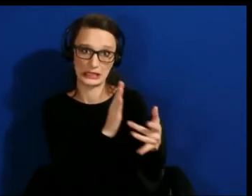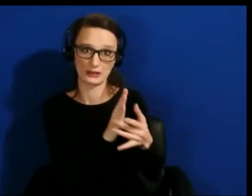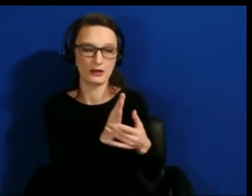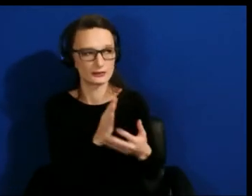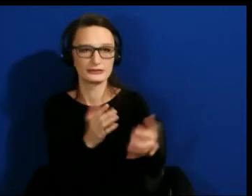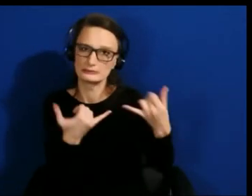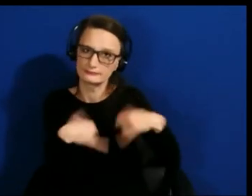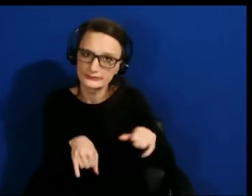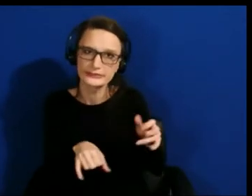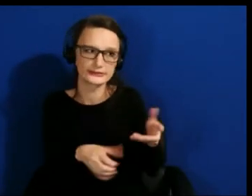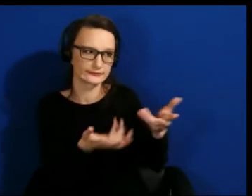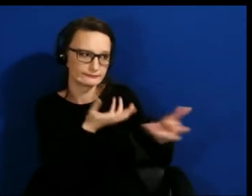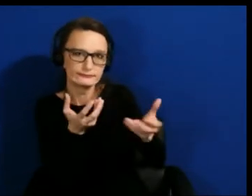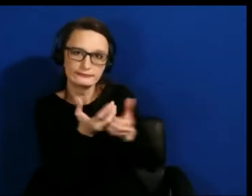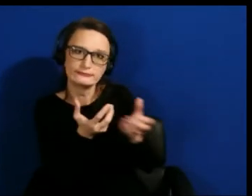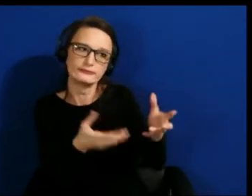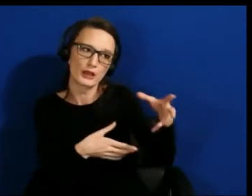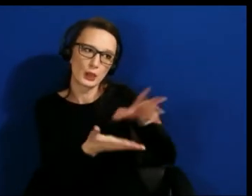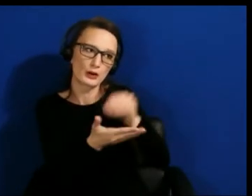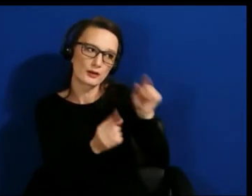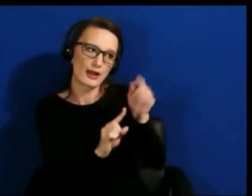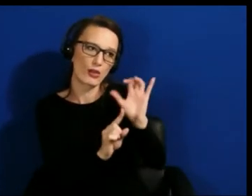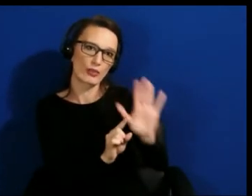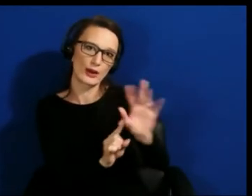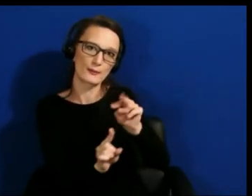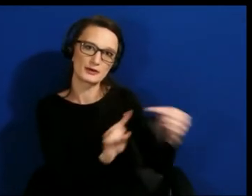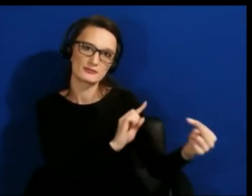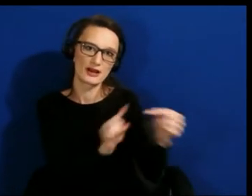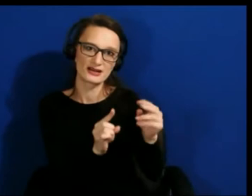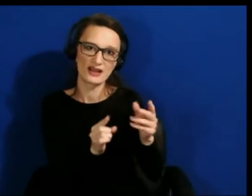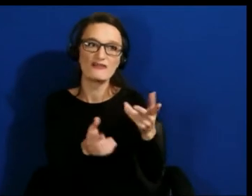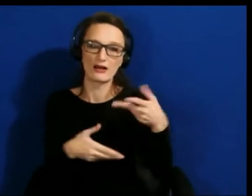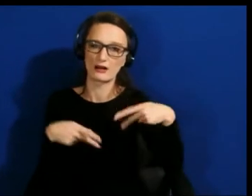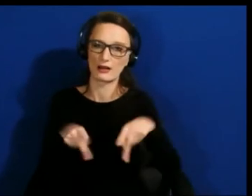Get their perspectives, and let those guide where you want to build.